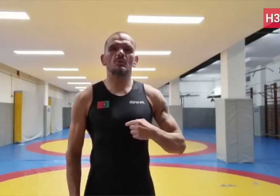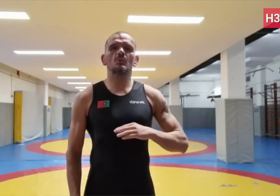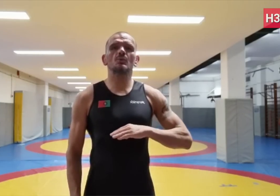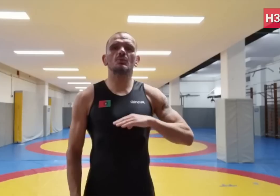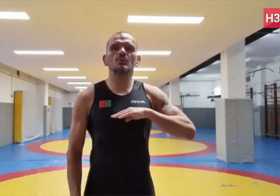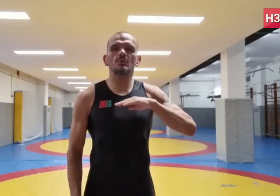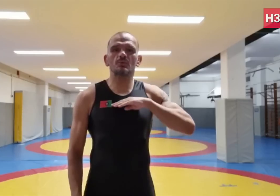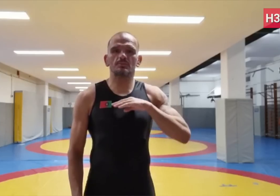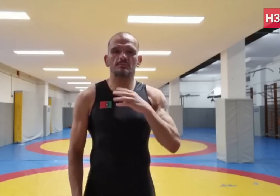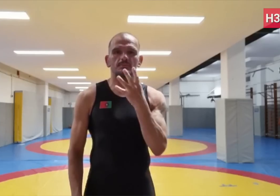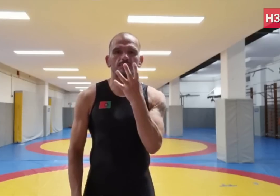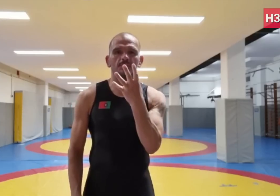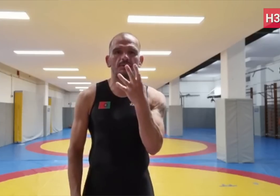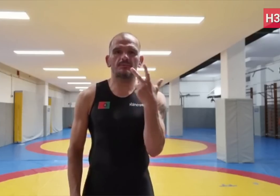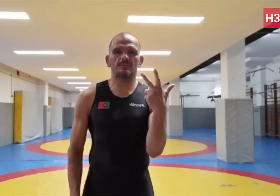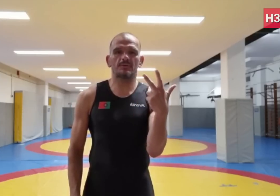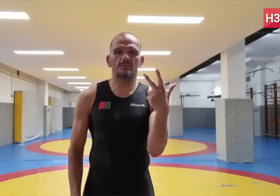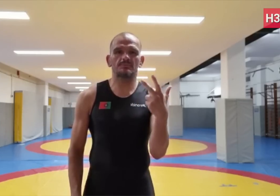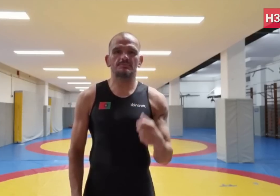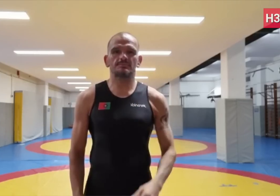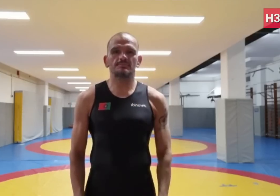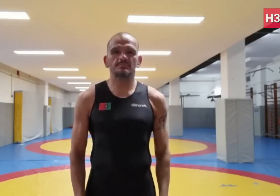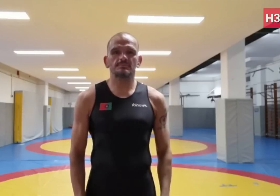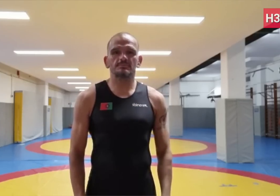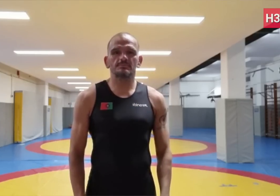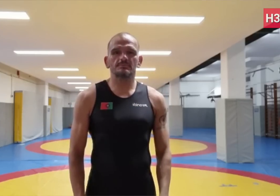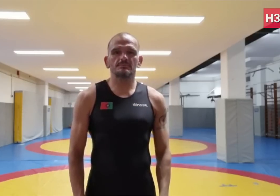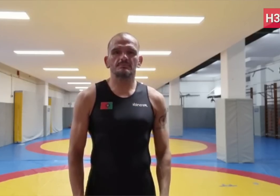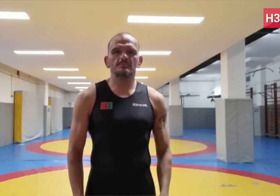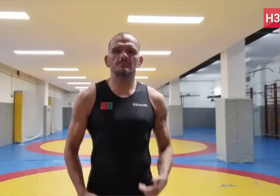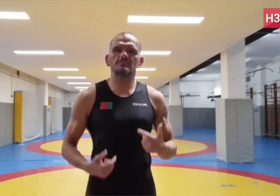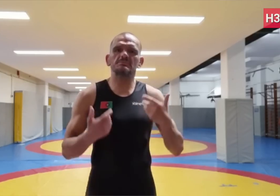I’m 43 years old.